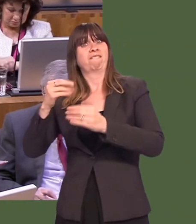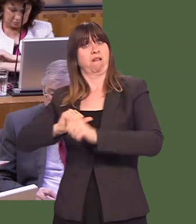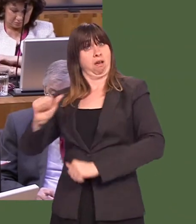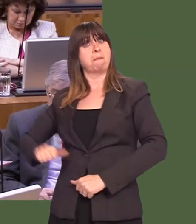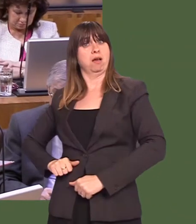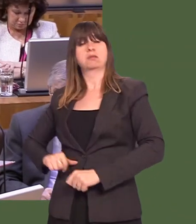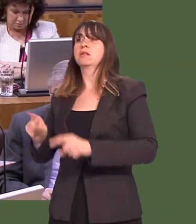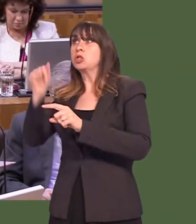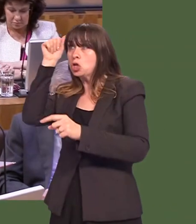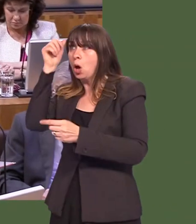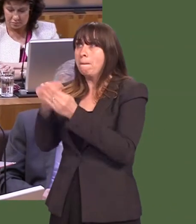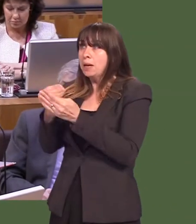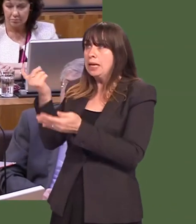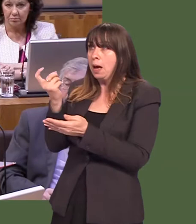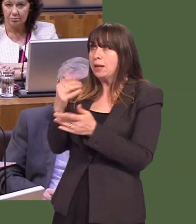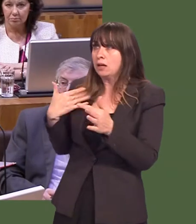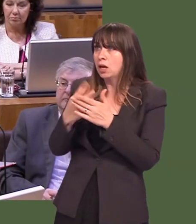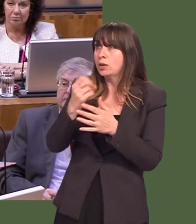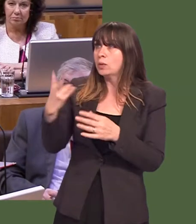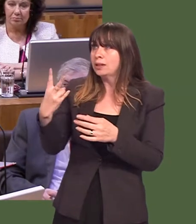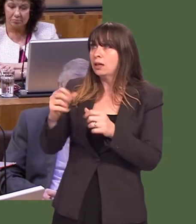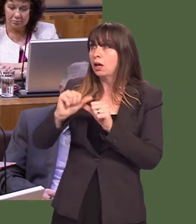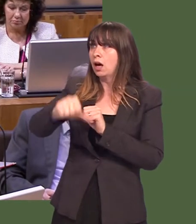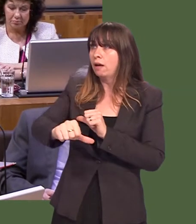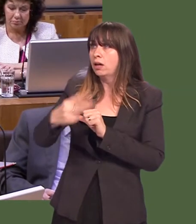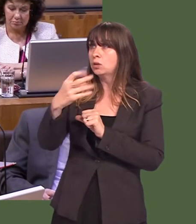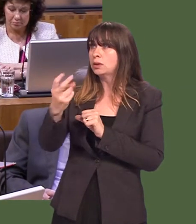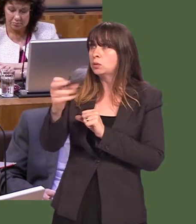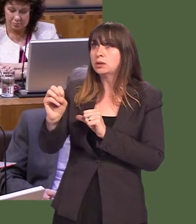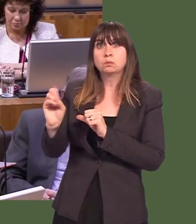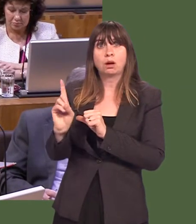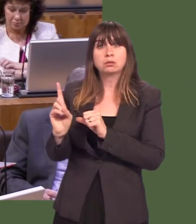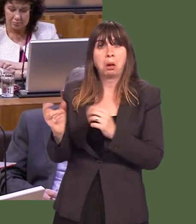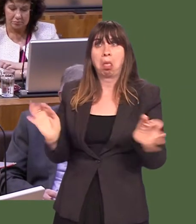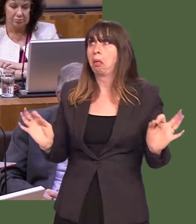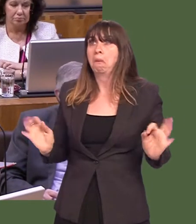At the moment, farmers face the scenario where theyíll have nothing at all in terms of support beyond that time.